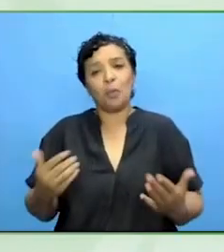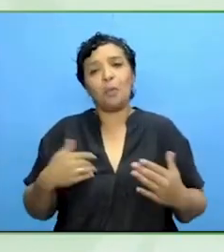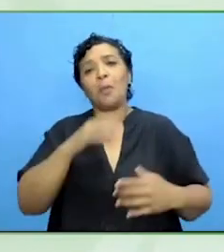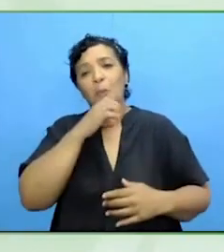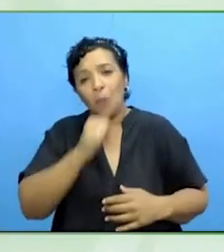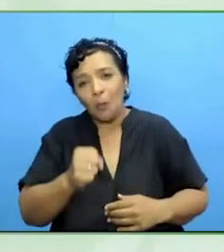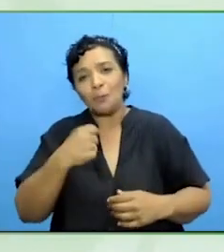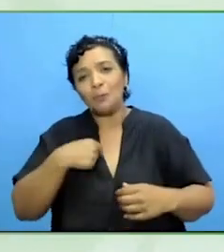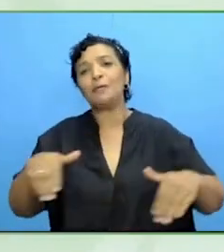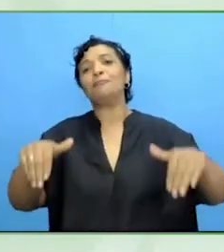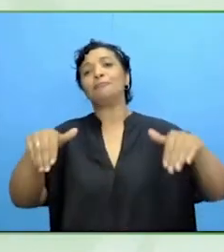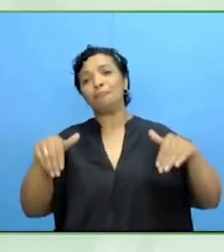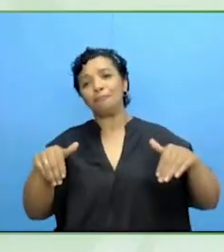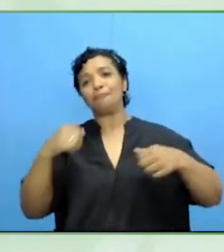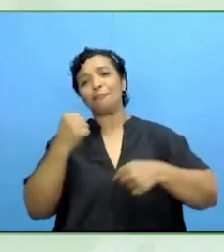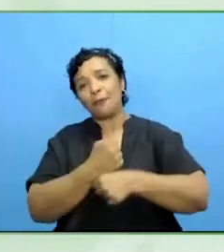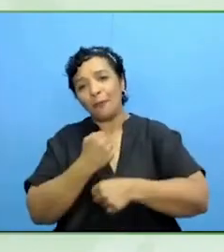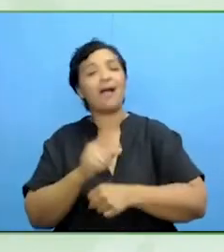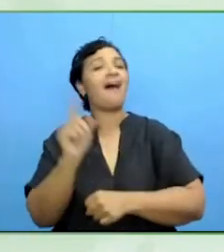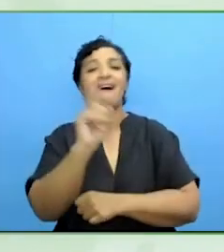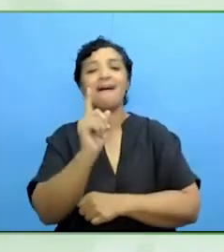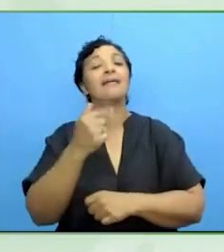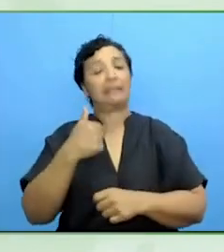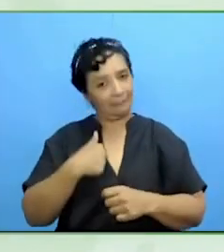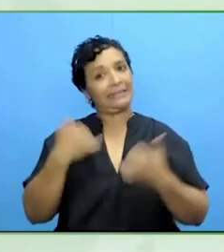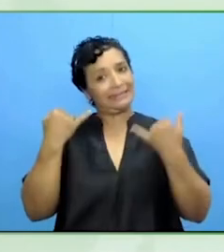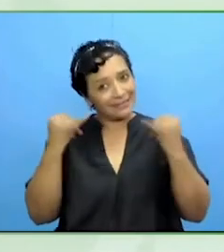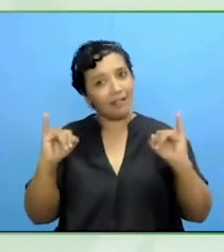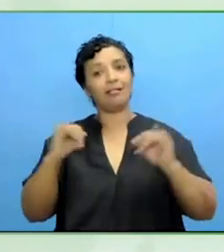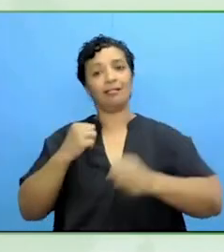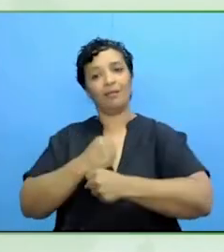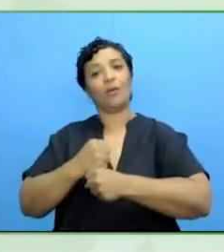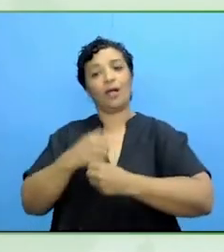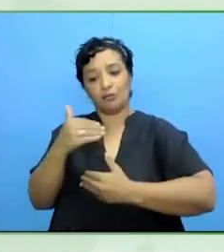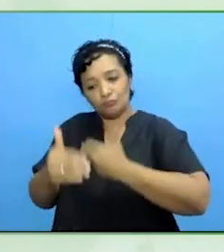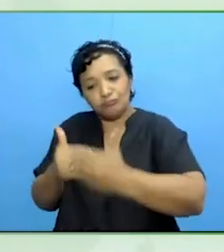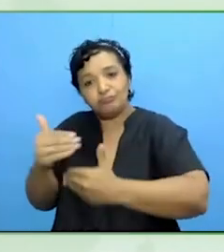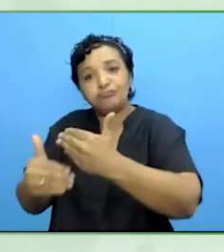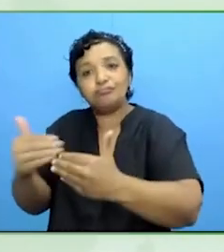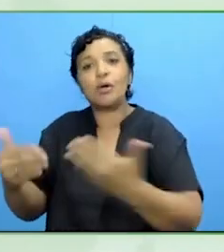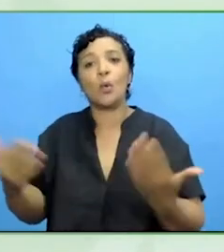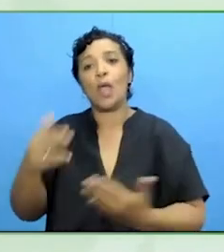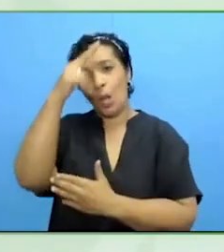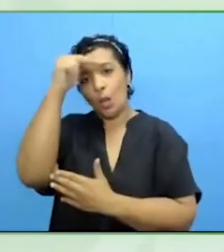I tried to work with my colleagues in Lithuania on this community of practice.